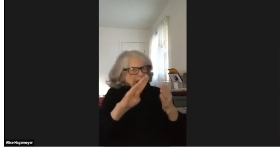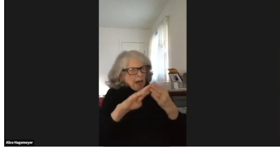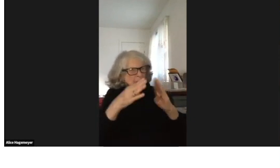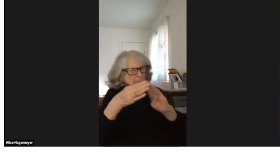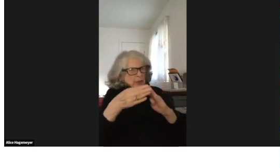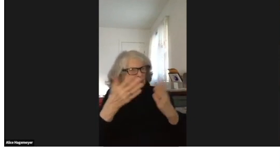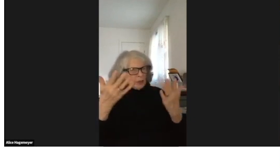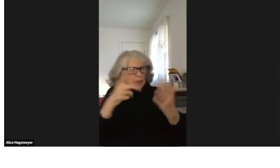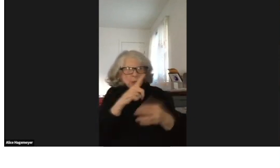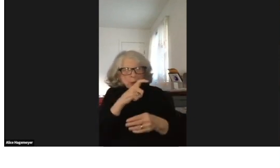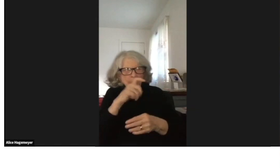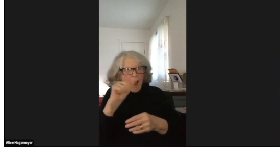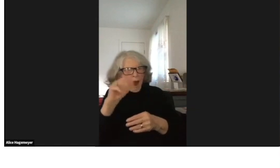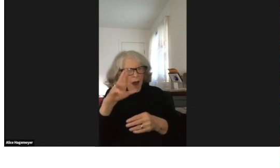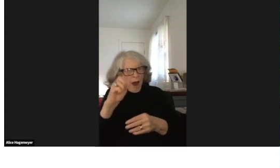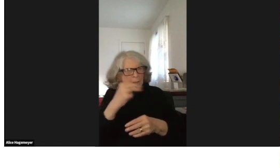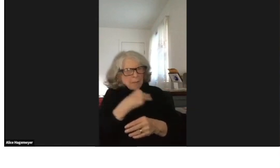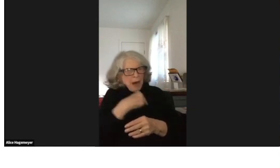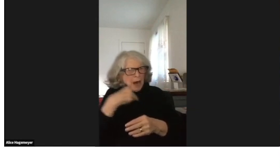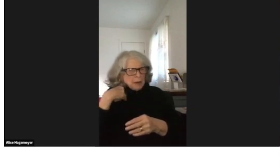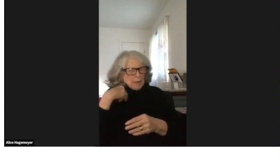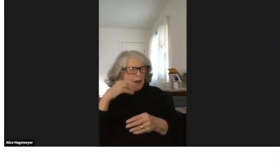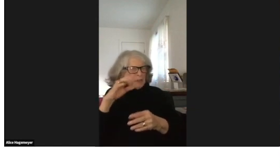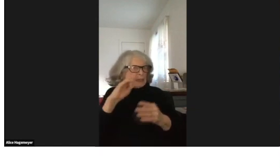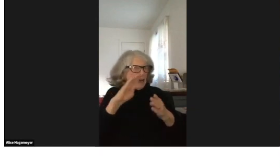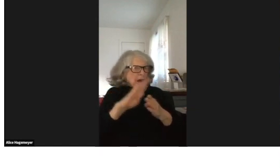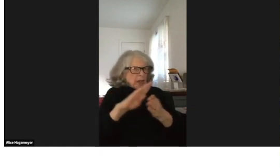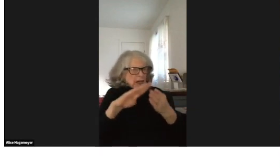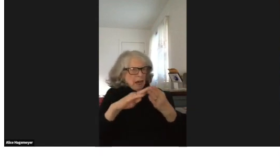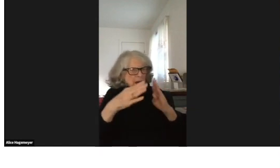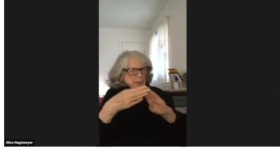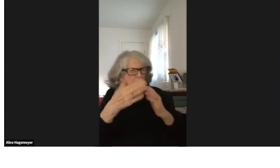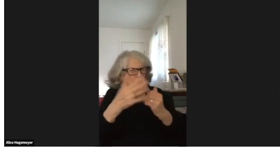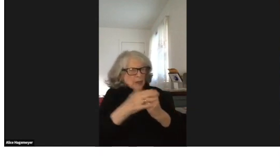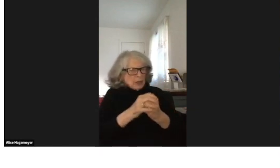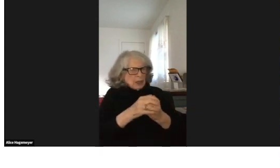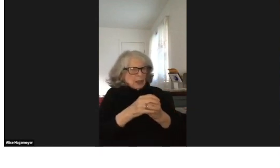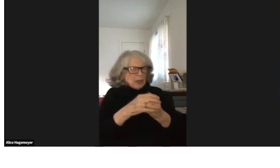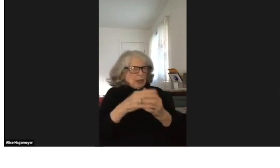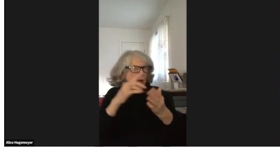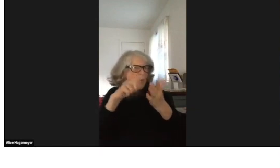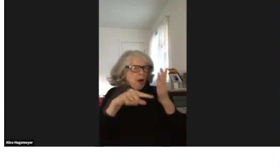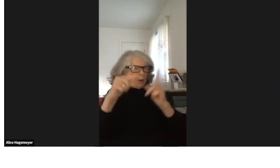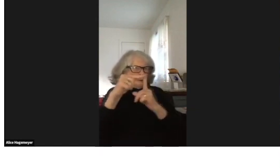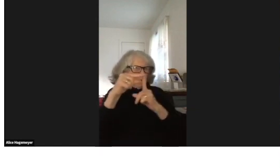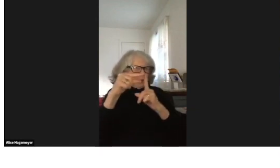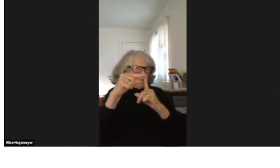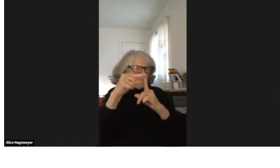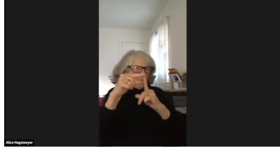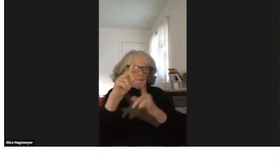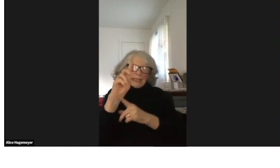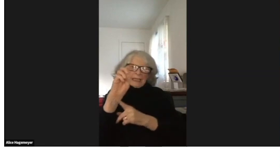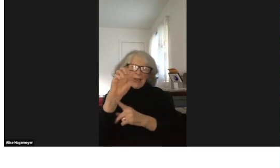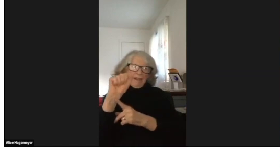Now, how would you describe the deaf community? Who are members of the deaf community?